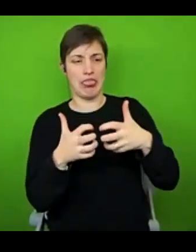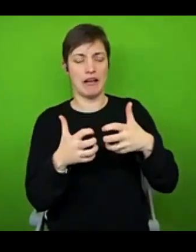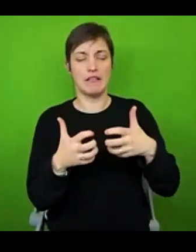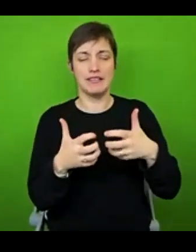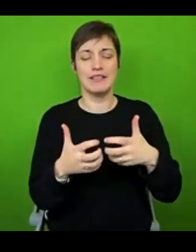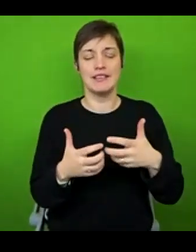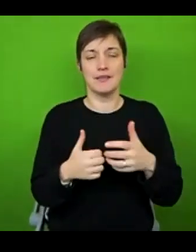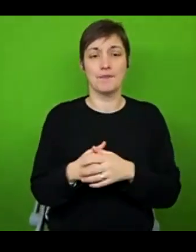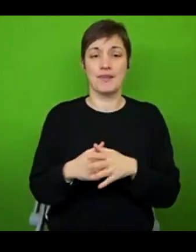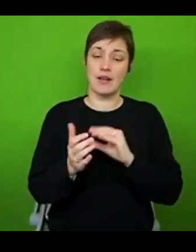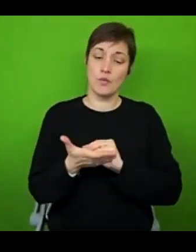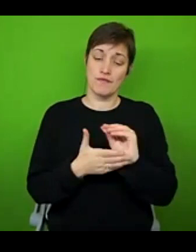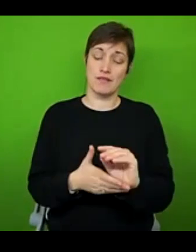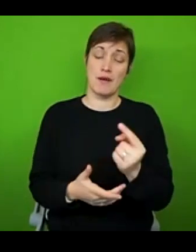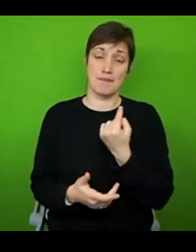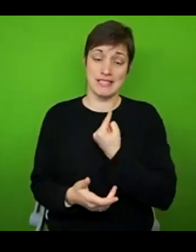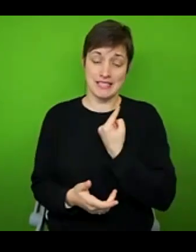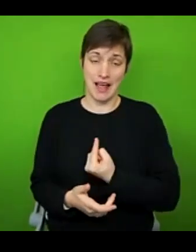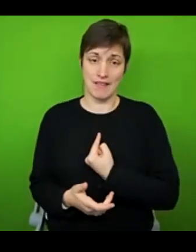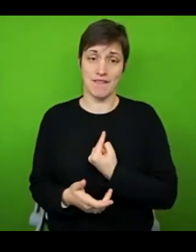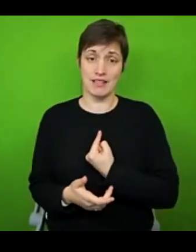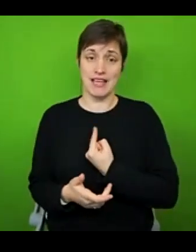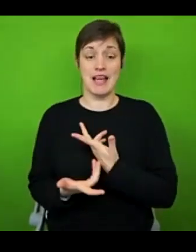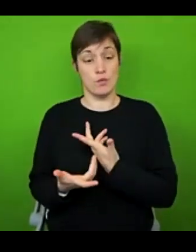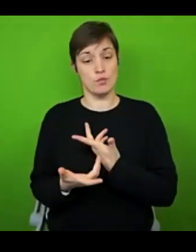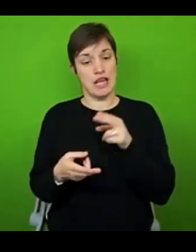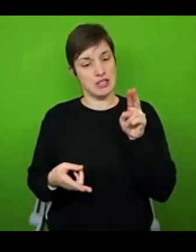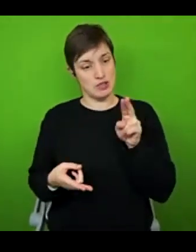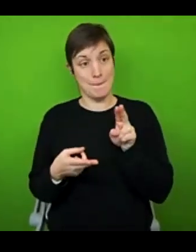have to fund her myself and she was one of the more affordable models, I might as well be transparent about it.